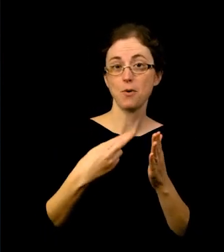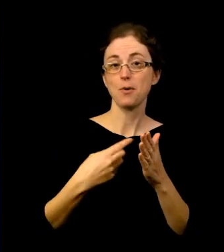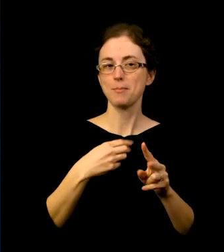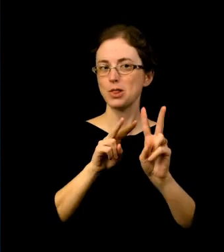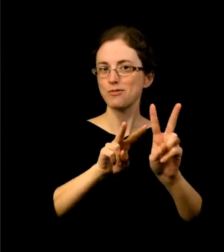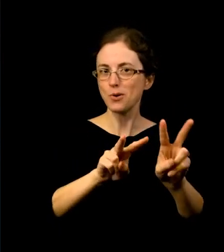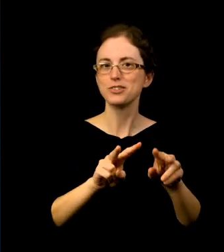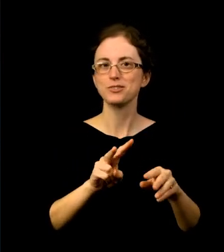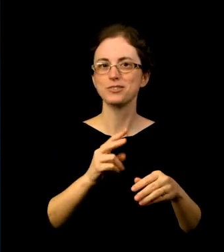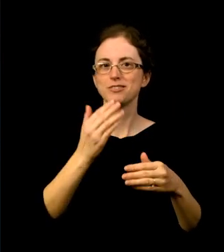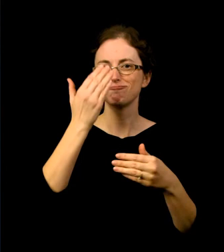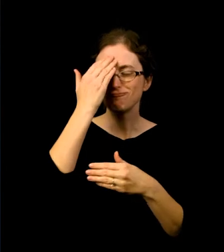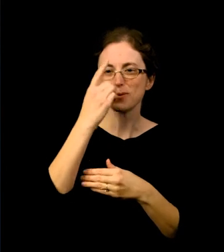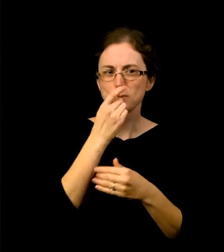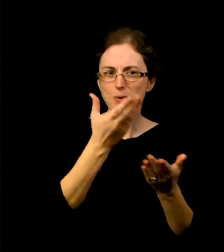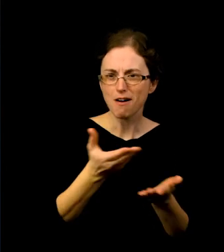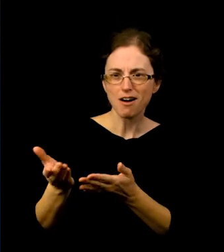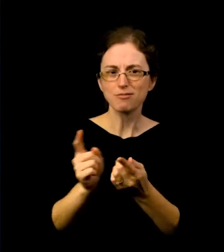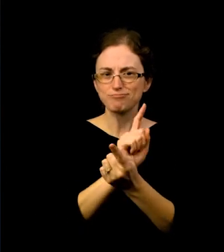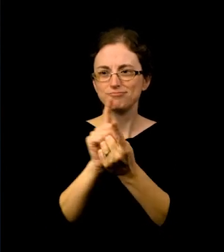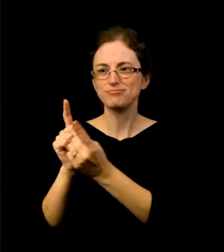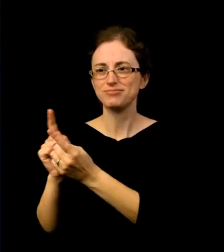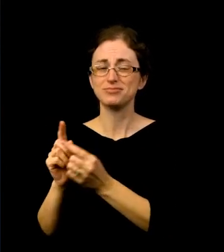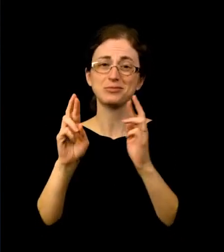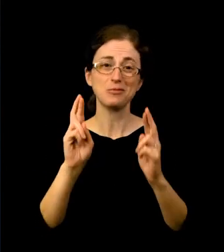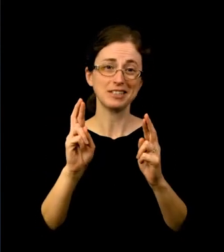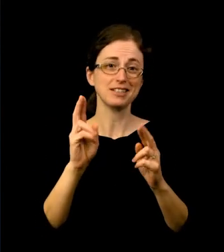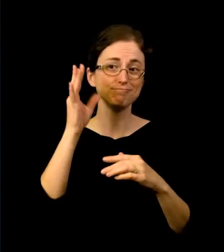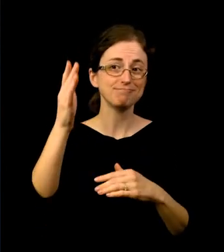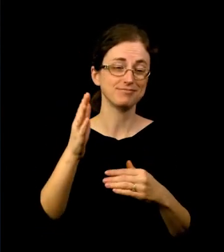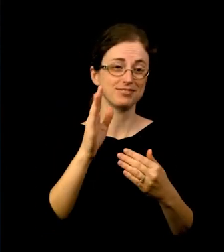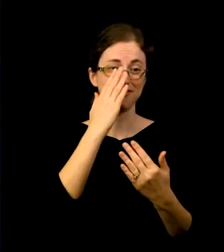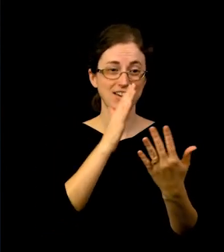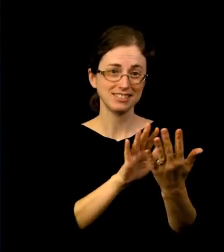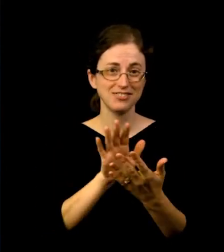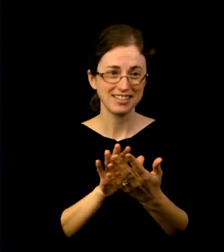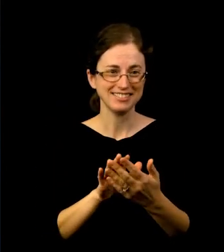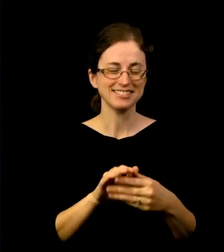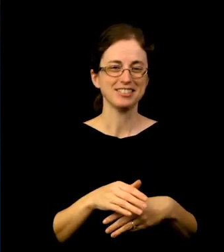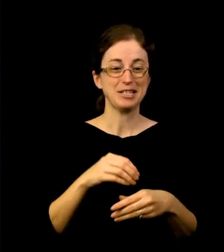Again, on behalf of the city of Portland and from the bottom of my heart, miel gracias for your invaluable contributions